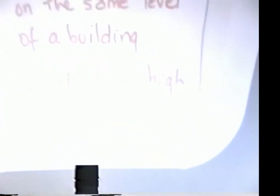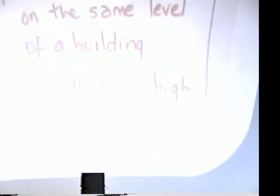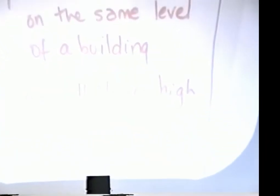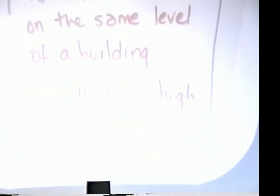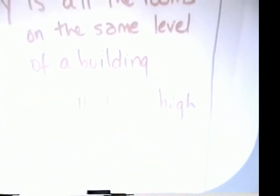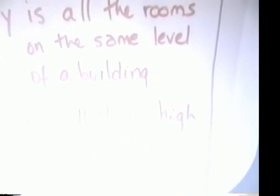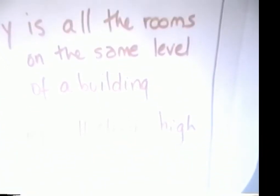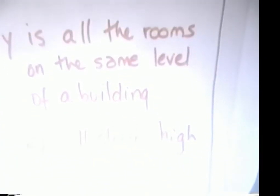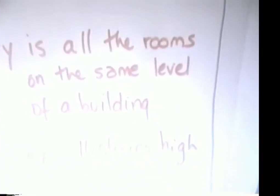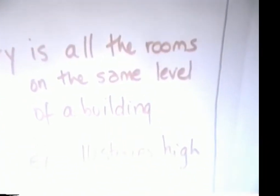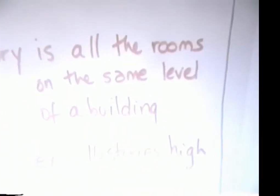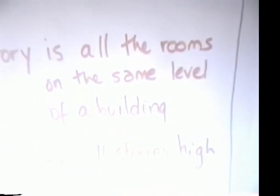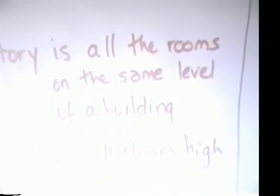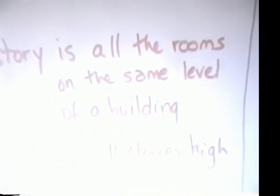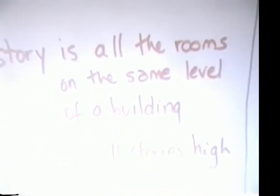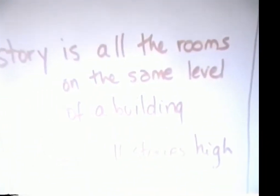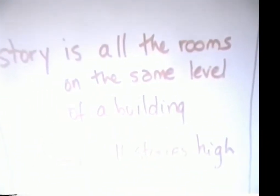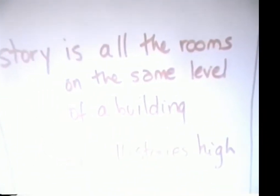THIS IS A TEST.